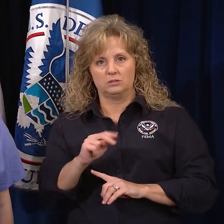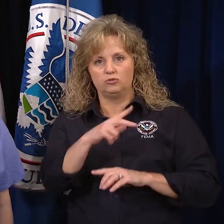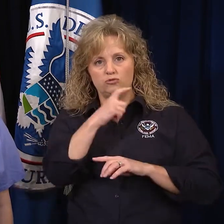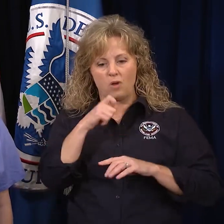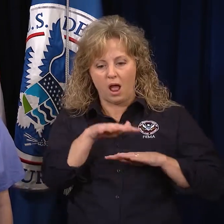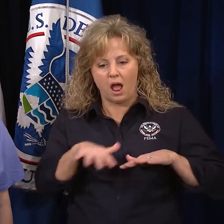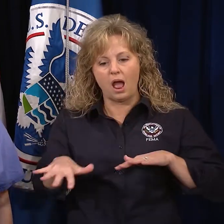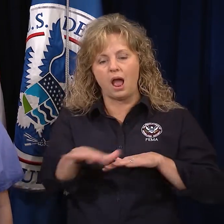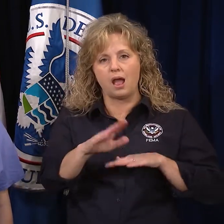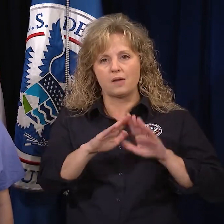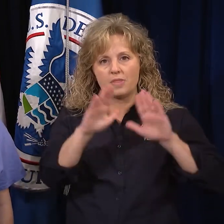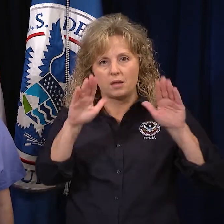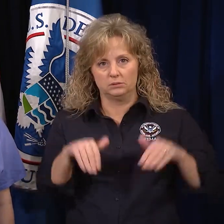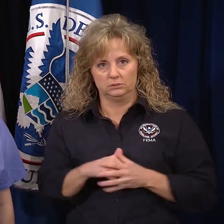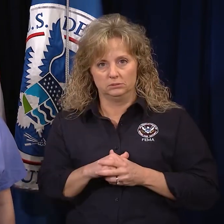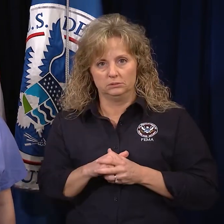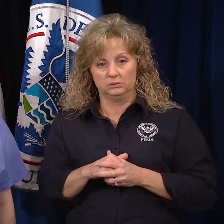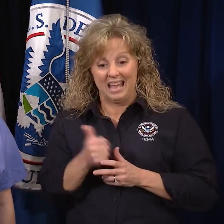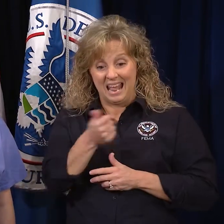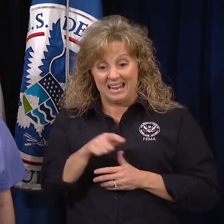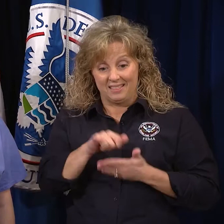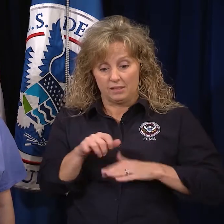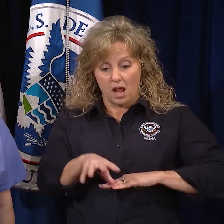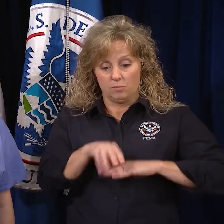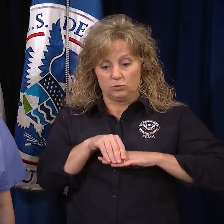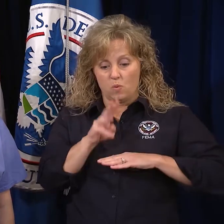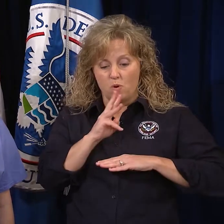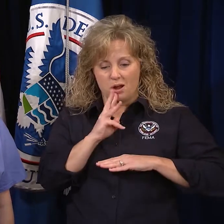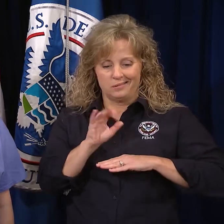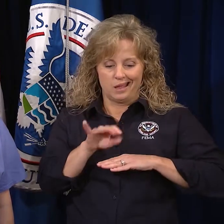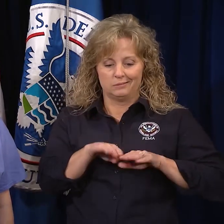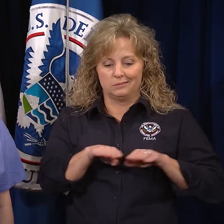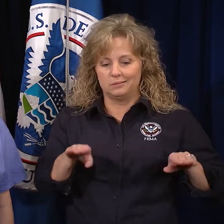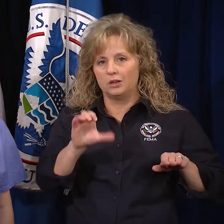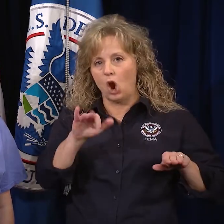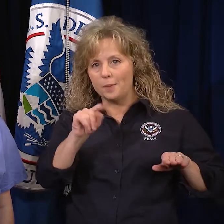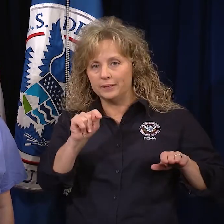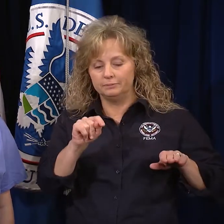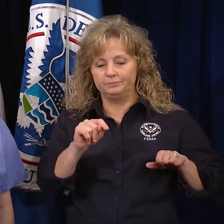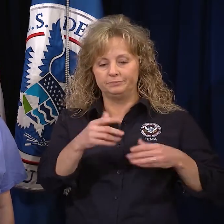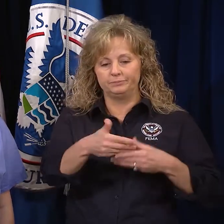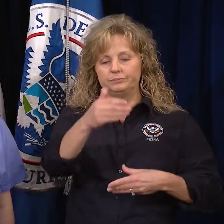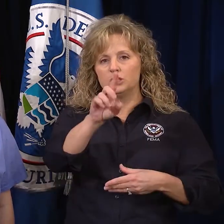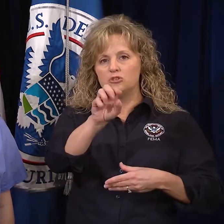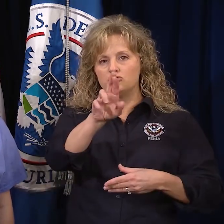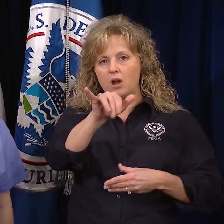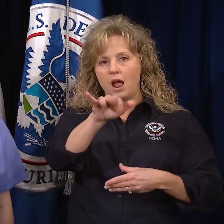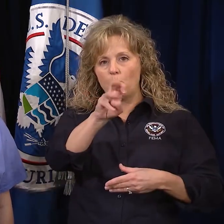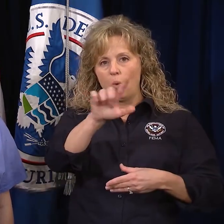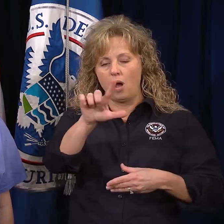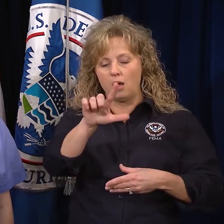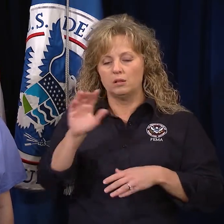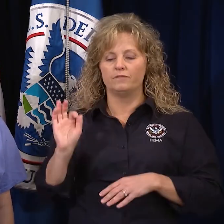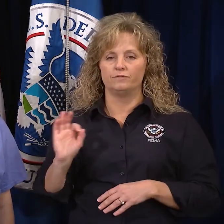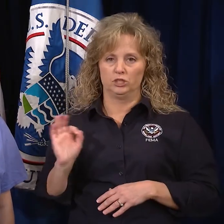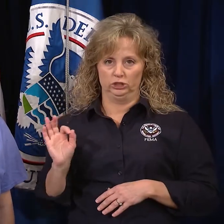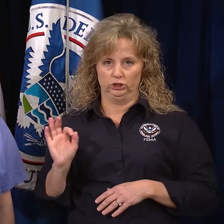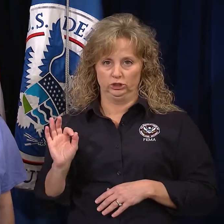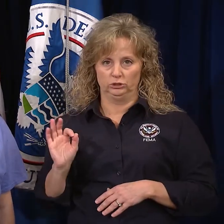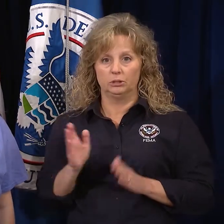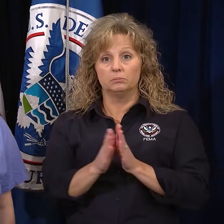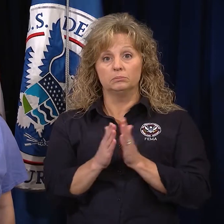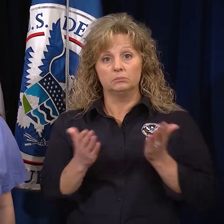Remove any items that can absorb water, such as carpet, drywall, furniture, books,